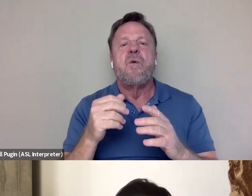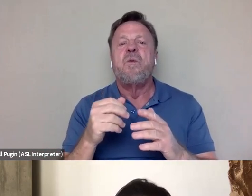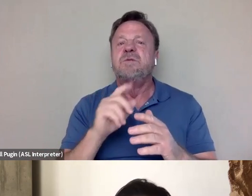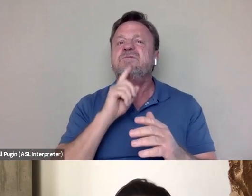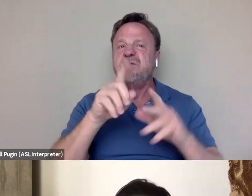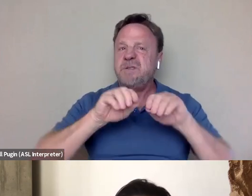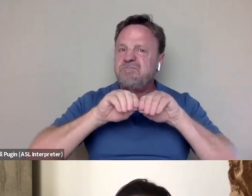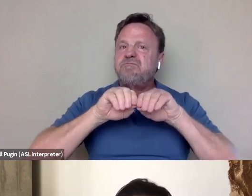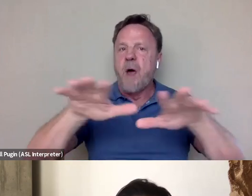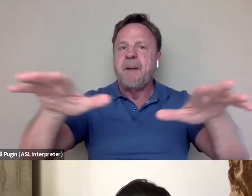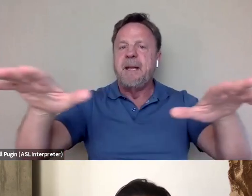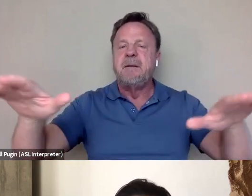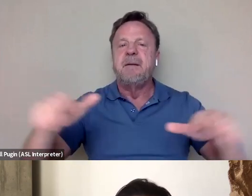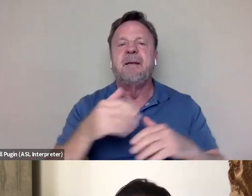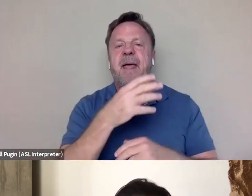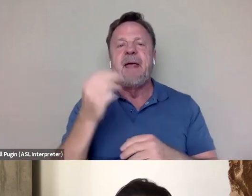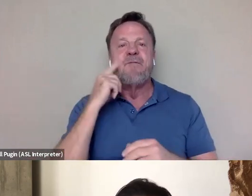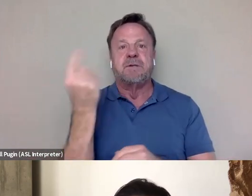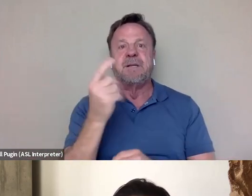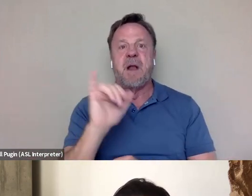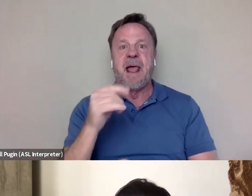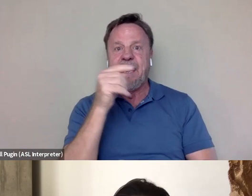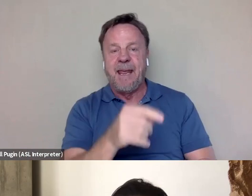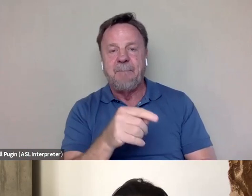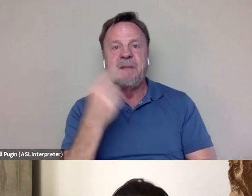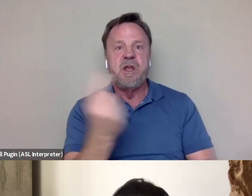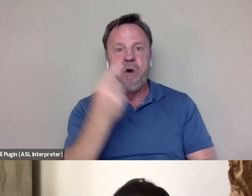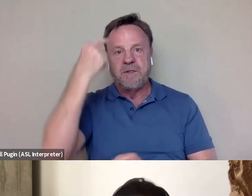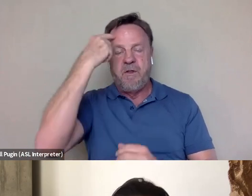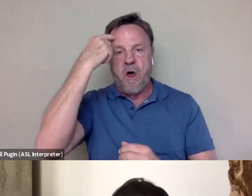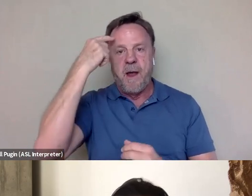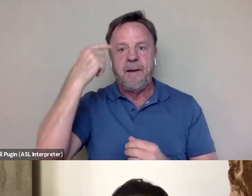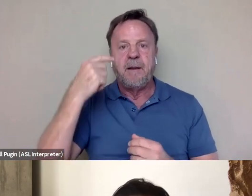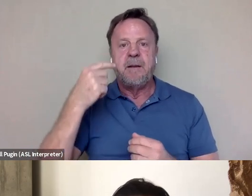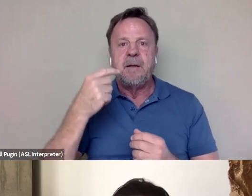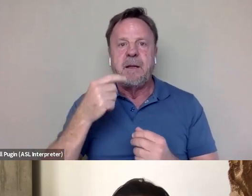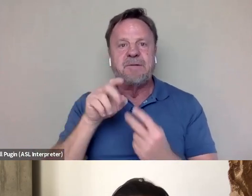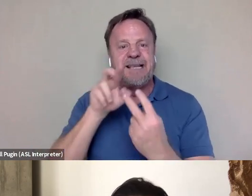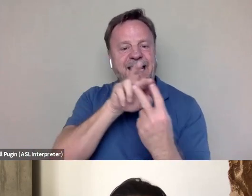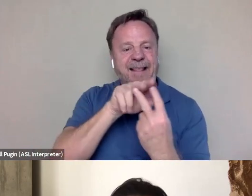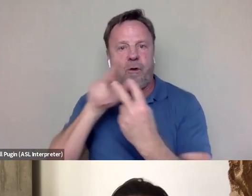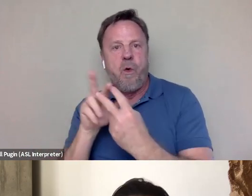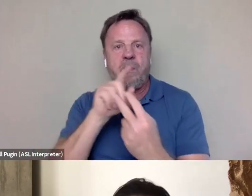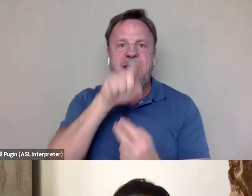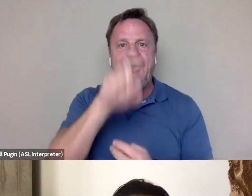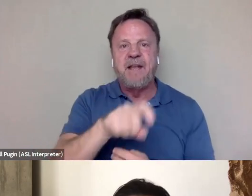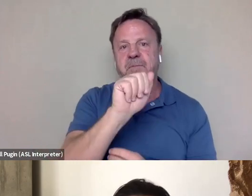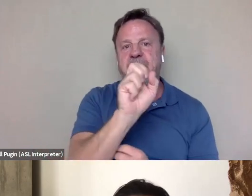And for someone like Bruce Lee, he always thought it was either or that he had to be Asian or be American.